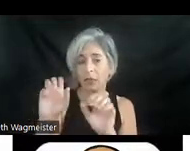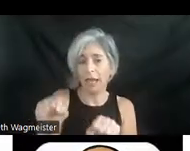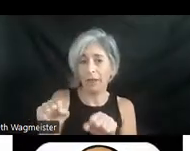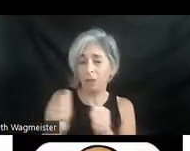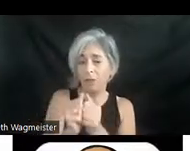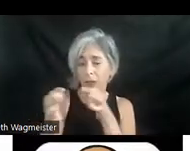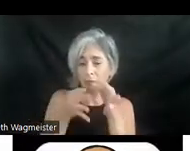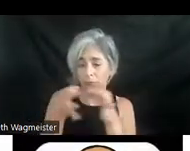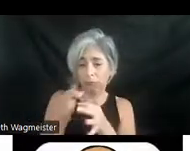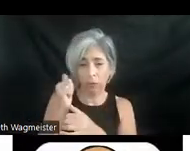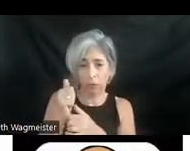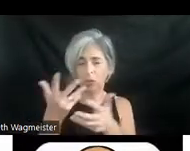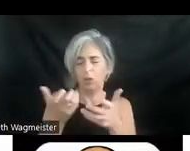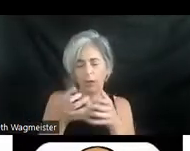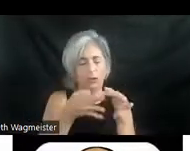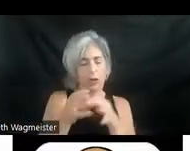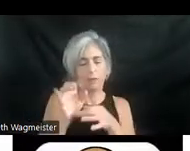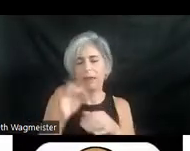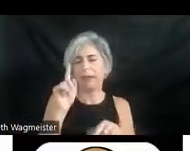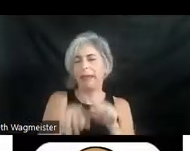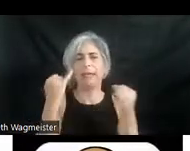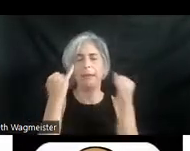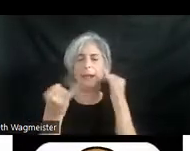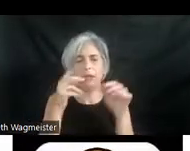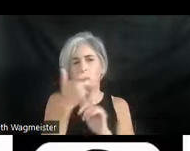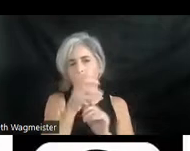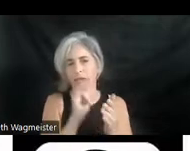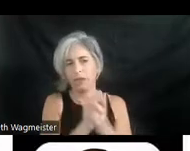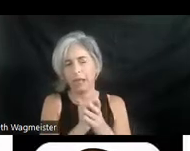to be described. And I can't imagine watching it and enjoying it without the description.